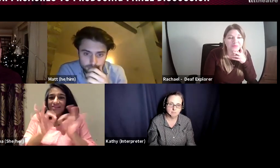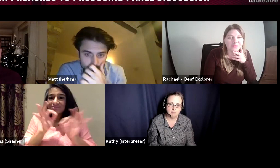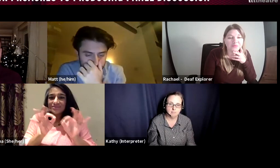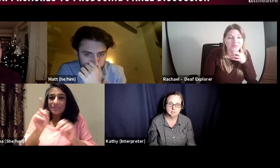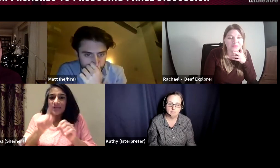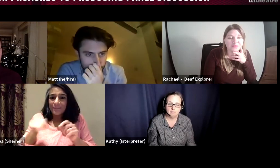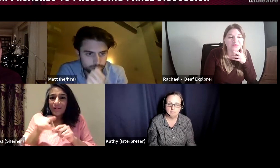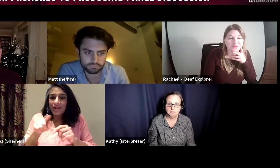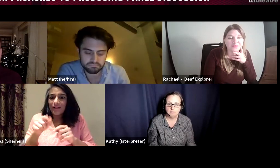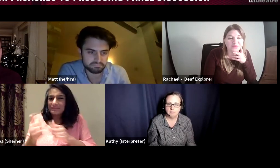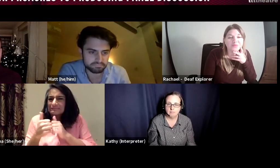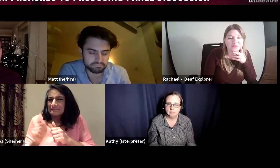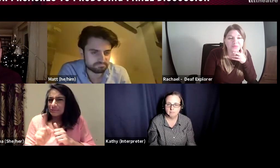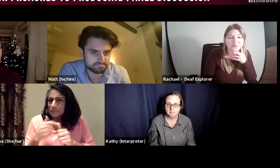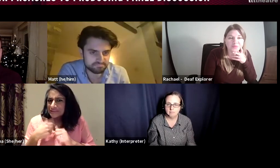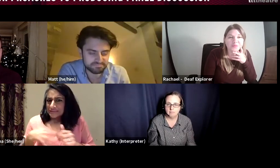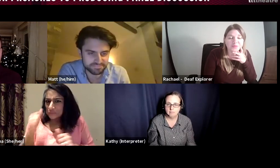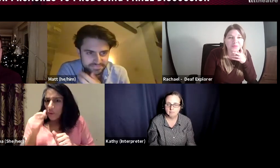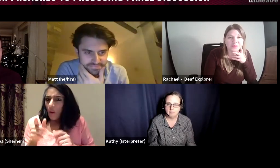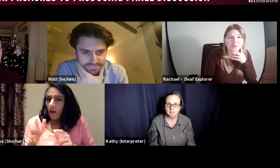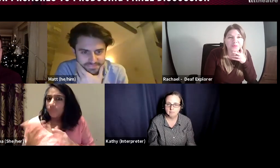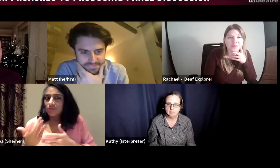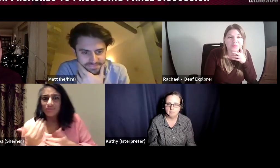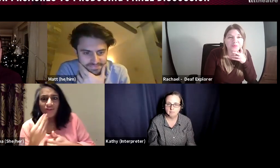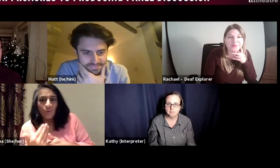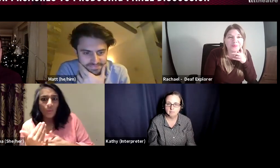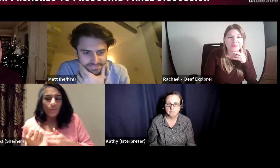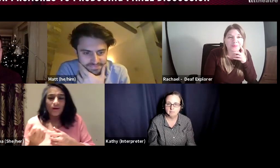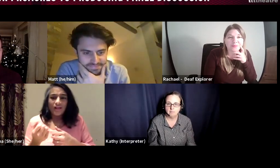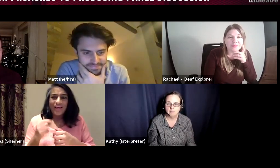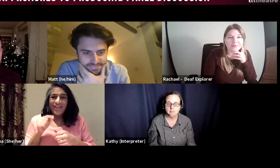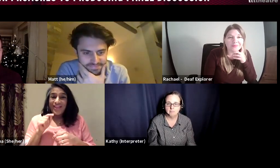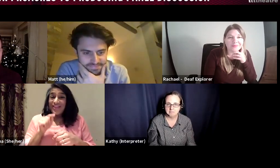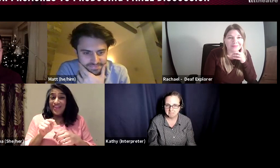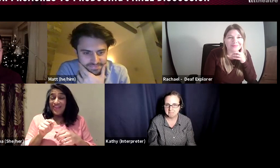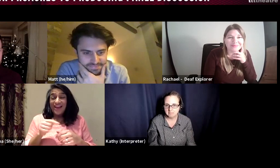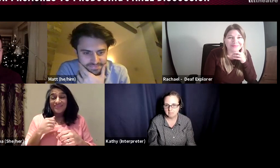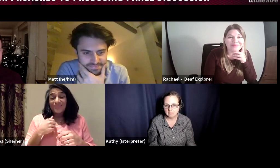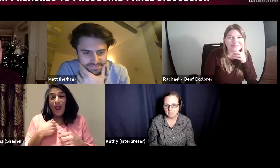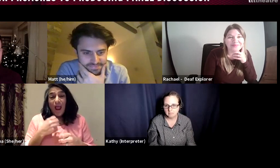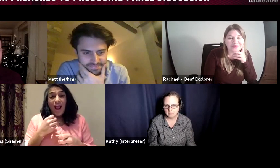for example. And you can ask people, get support for the things you don't know and need to know.